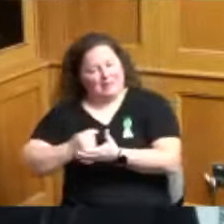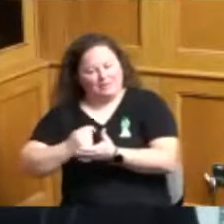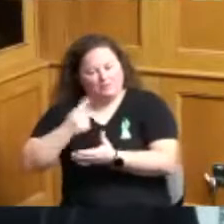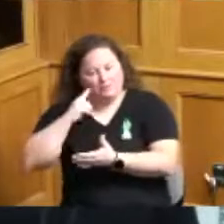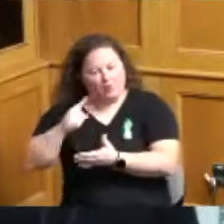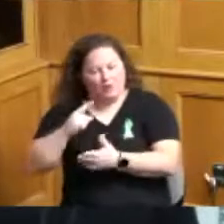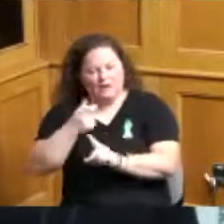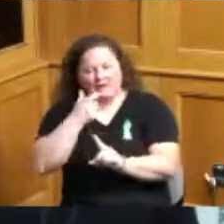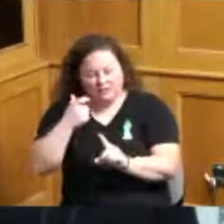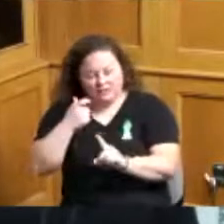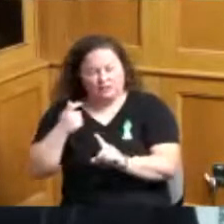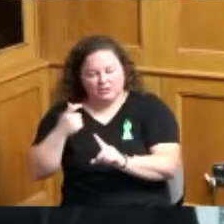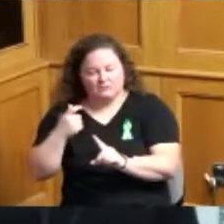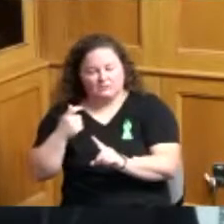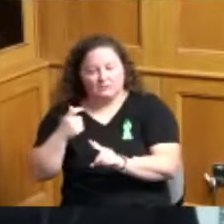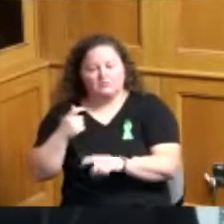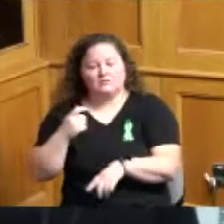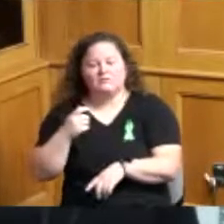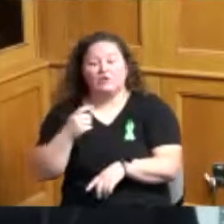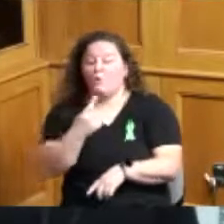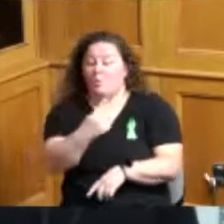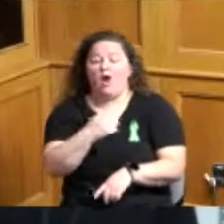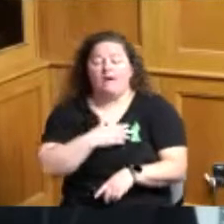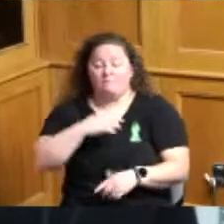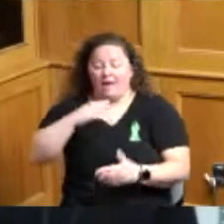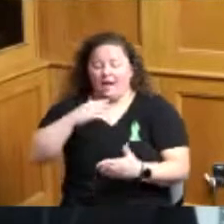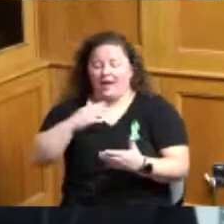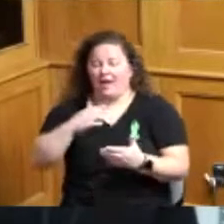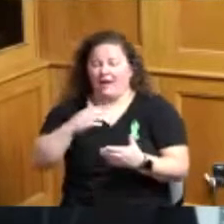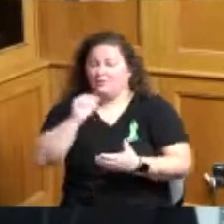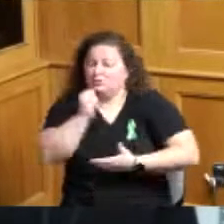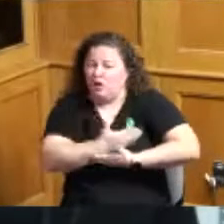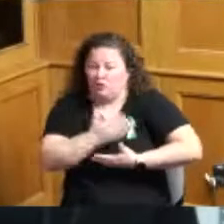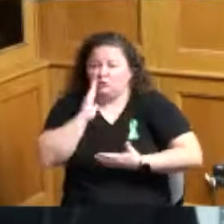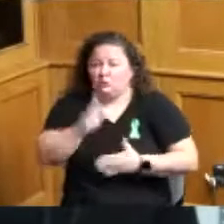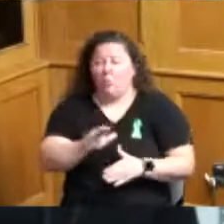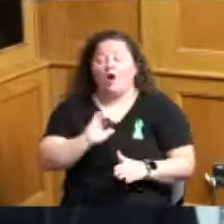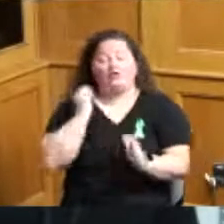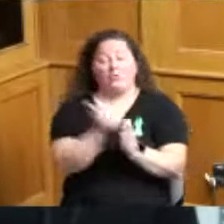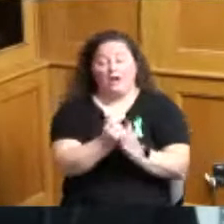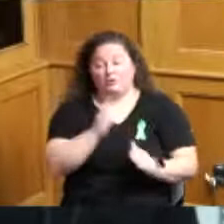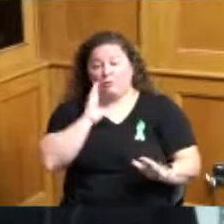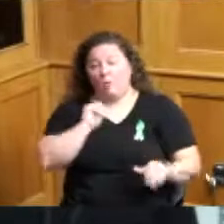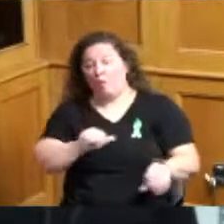go on to college on a scholarship offer at Siena Heights in Adrian Michigan she will be one of the